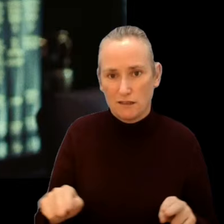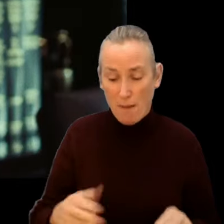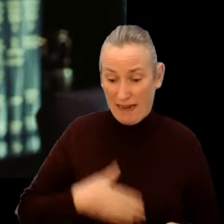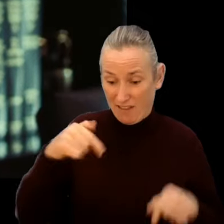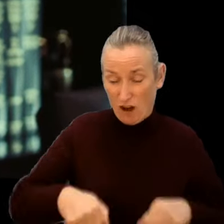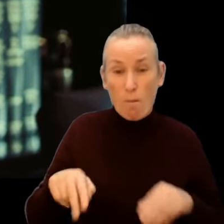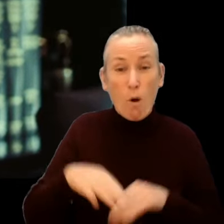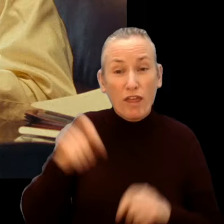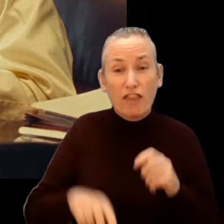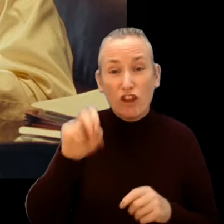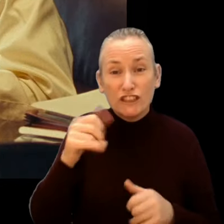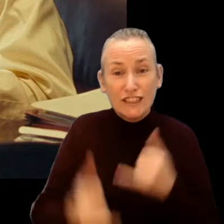You also have a criminal record.